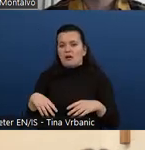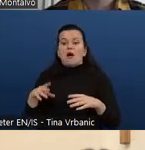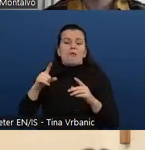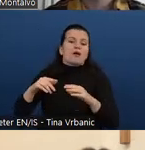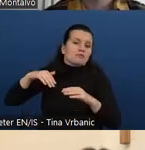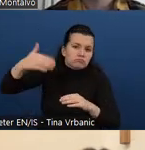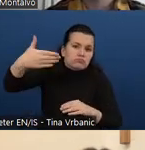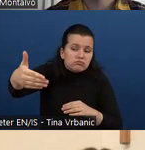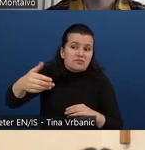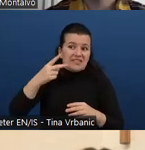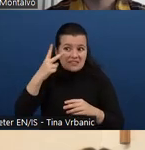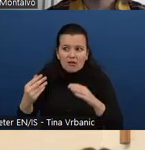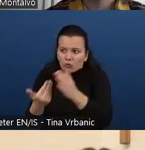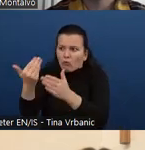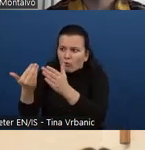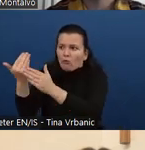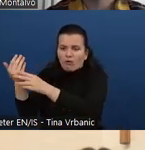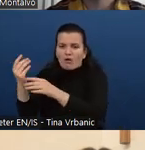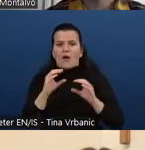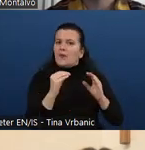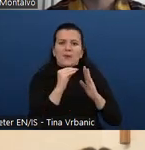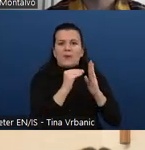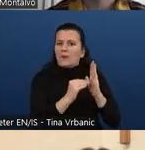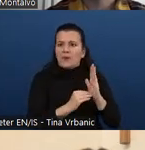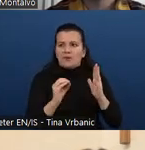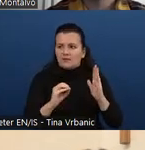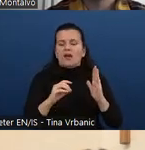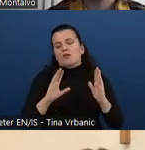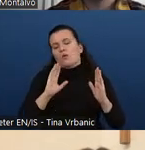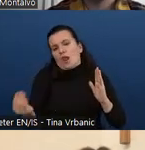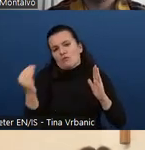But yeah, that's we try to update things basically. Yeah.